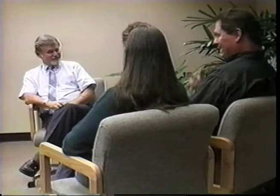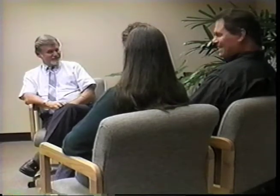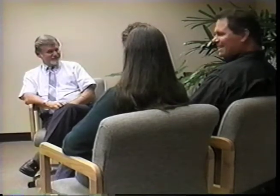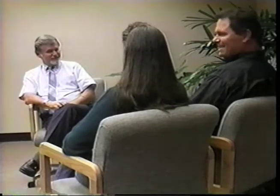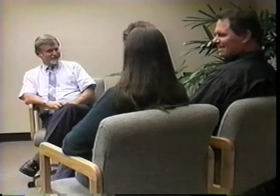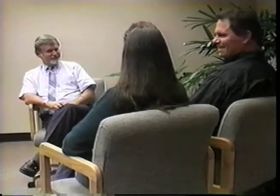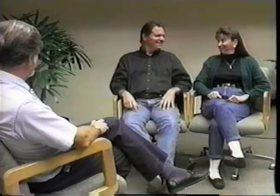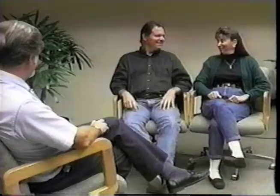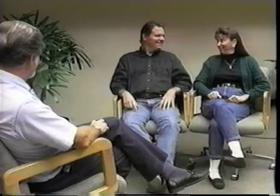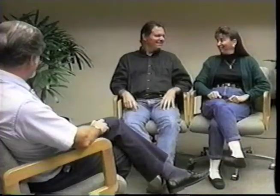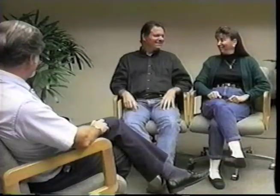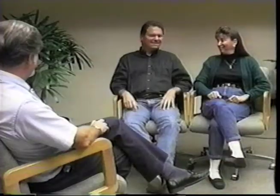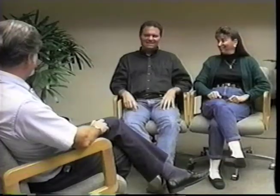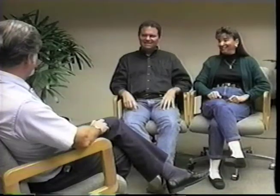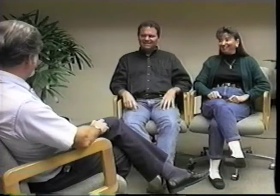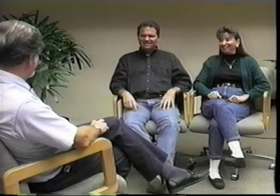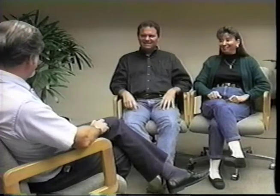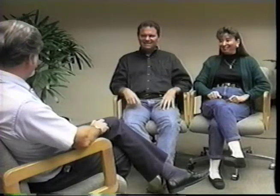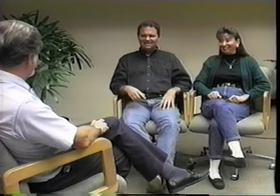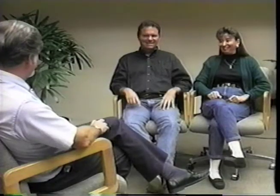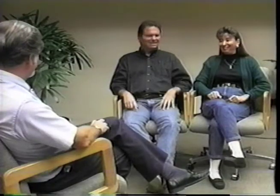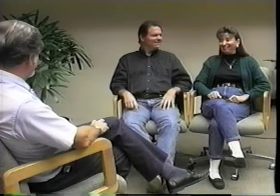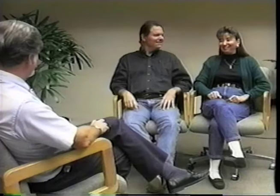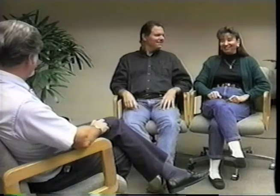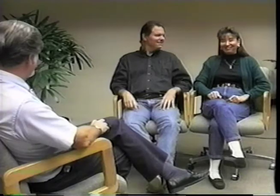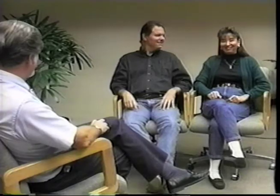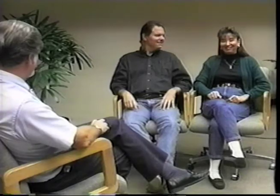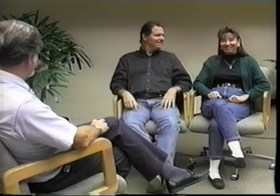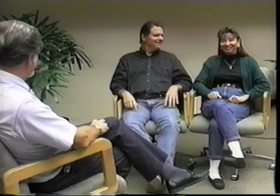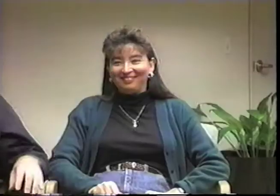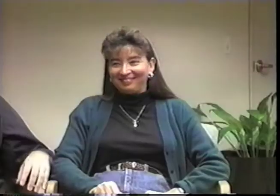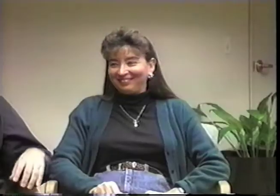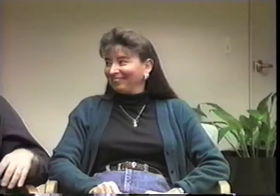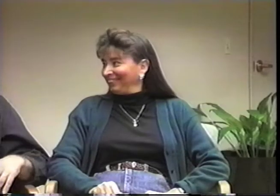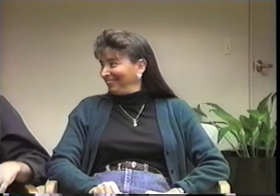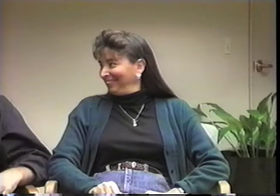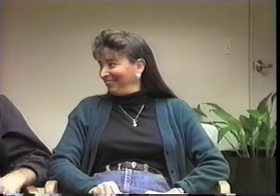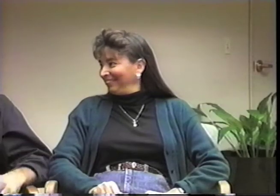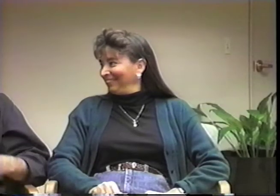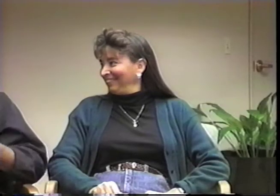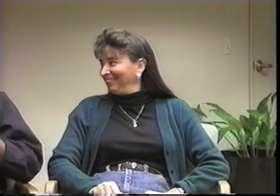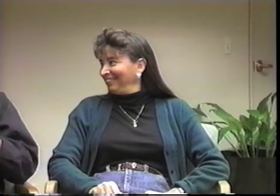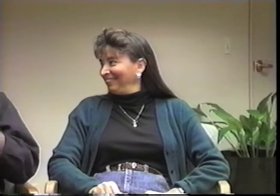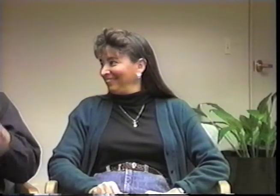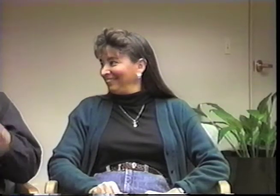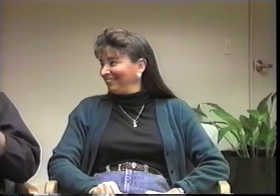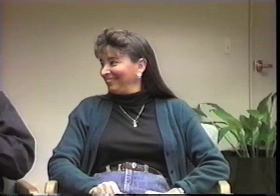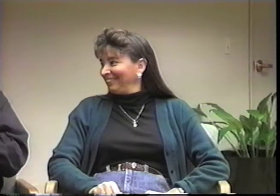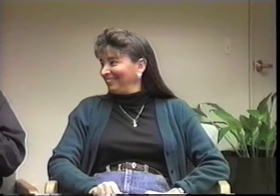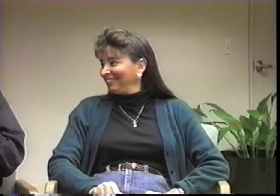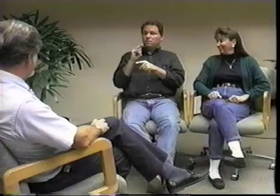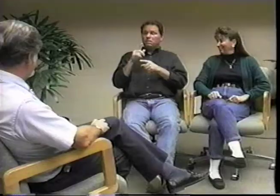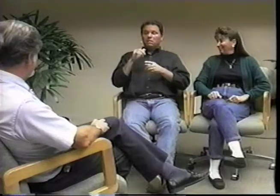Yes, true it is cold here.